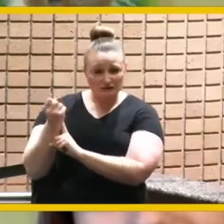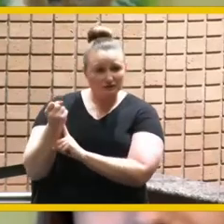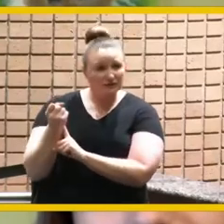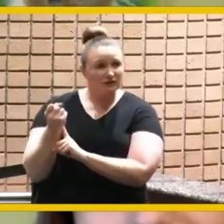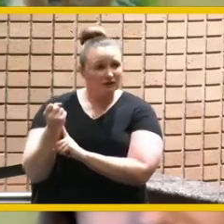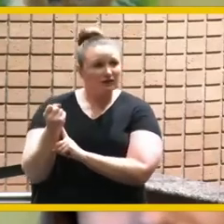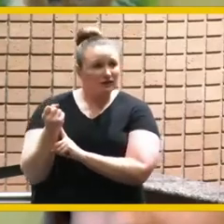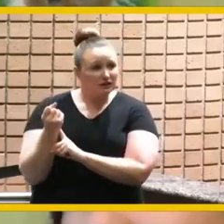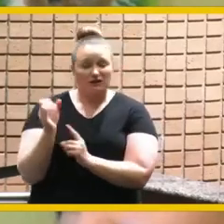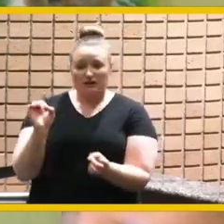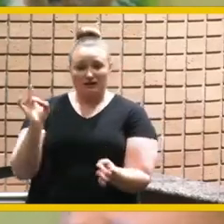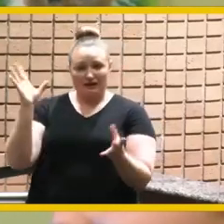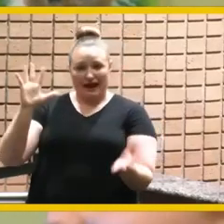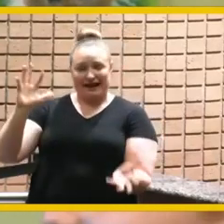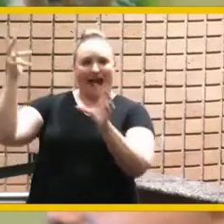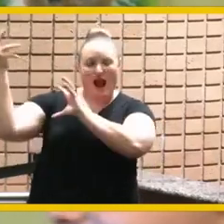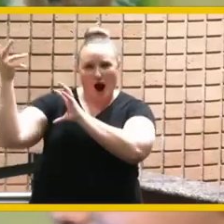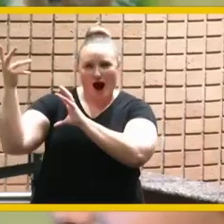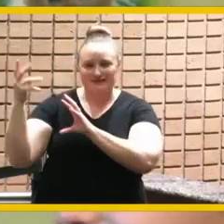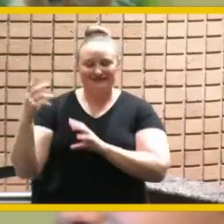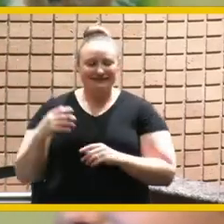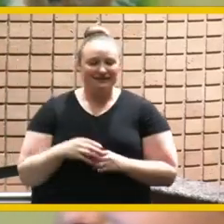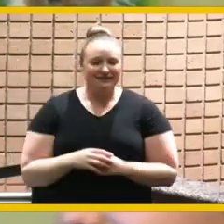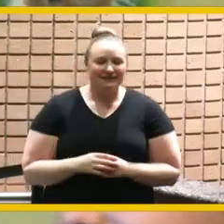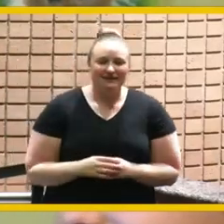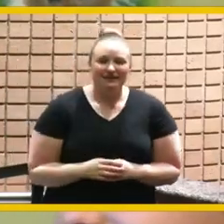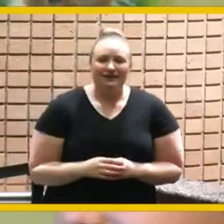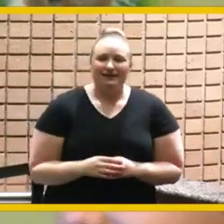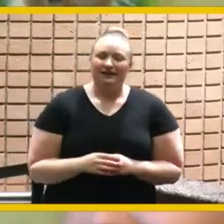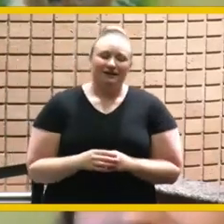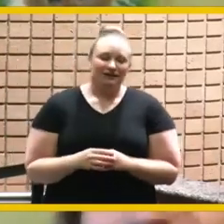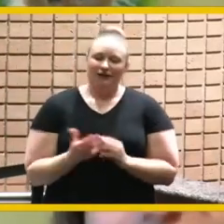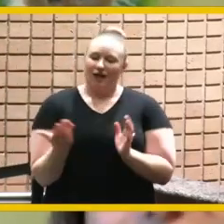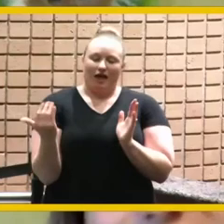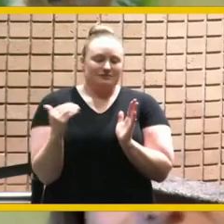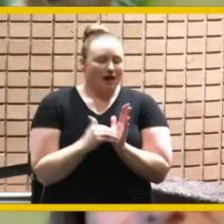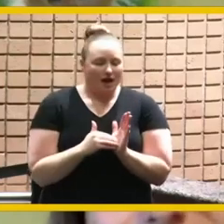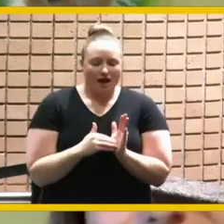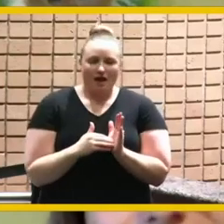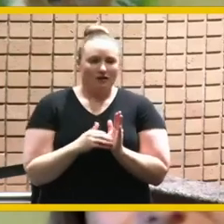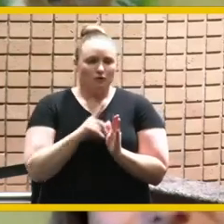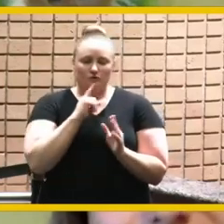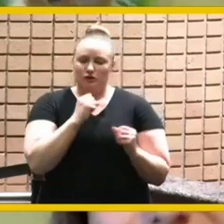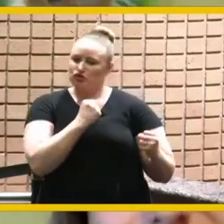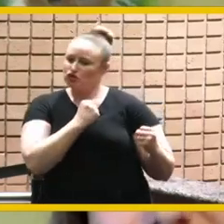uh chaos i guess is the word i'm looking for and again being a strong voice of leadership